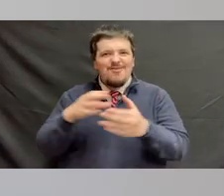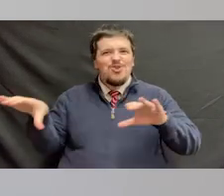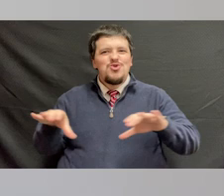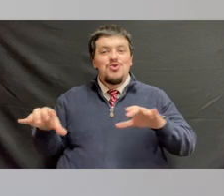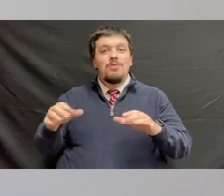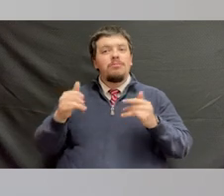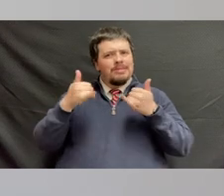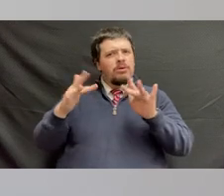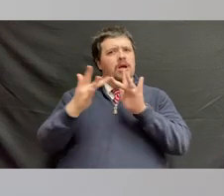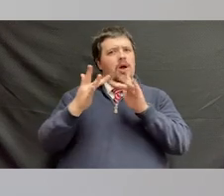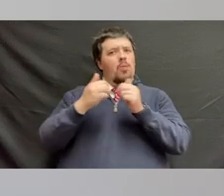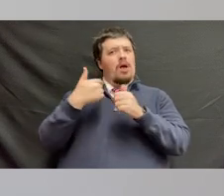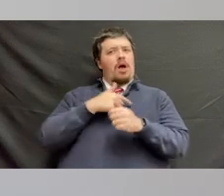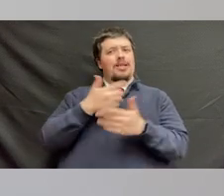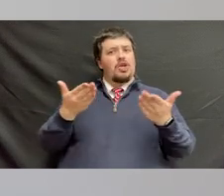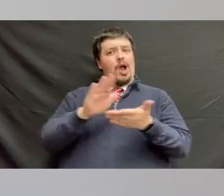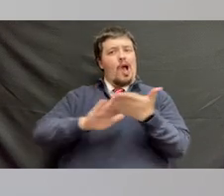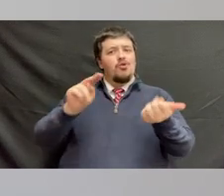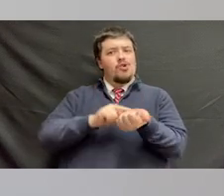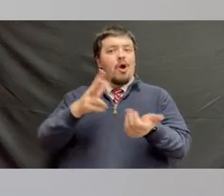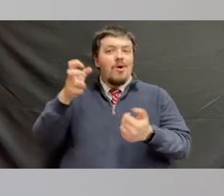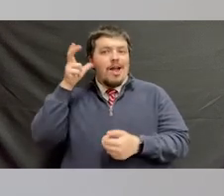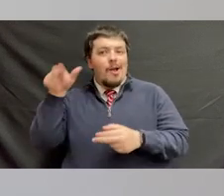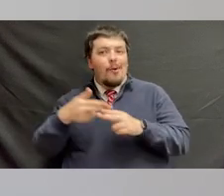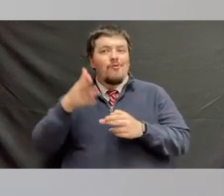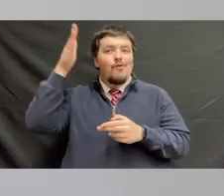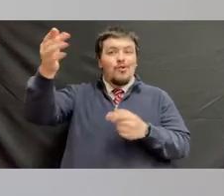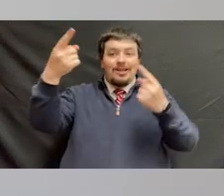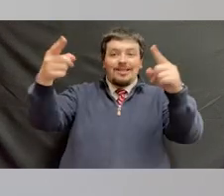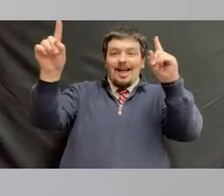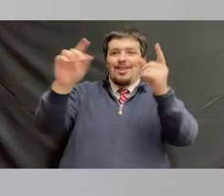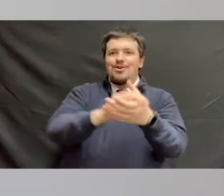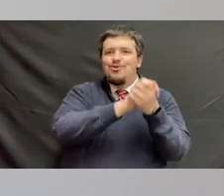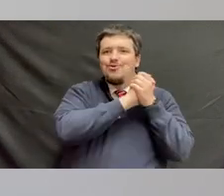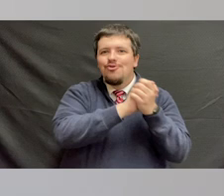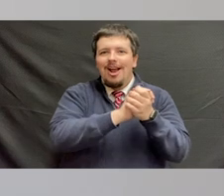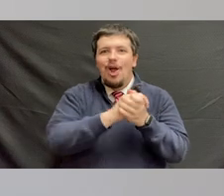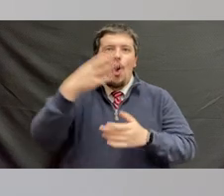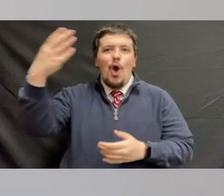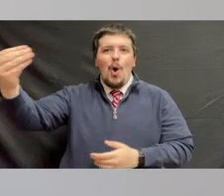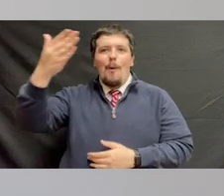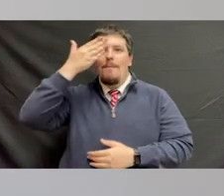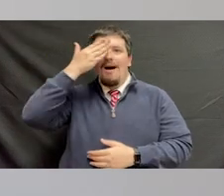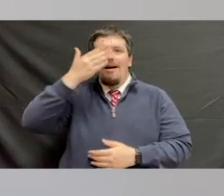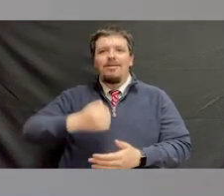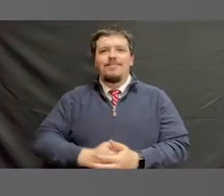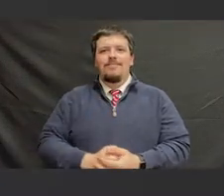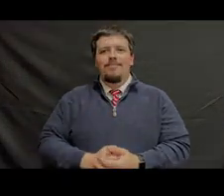Please remember to keep in touch with us here at the College of Nursing, and we would love to hear about your future successes. Congratulations, and go Bucs.